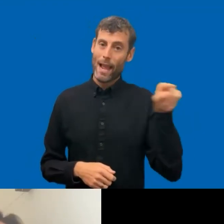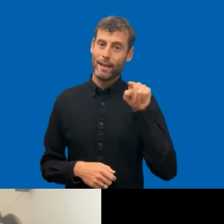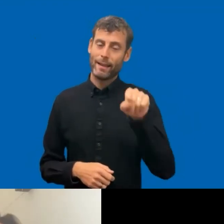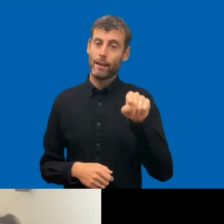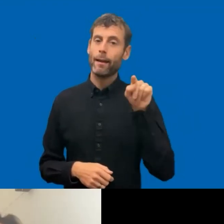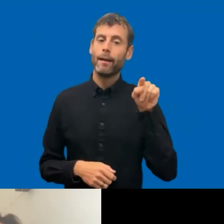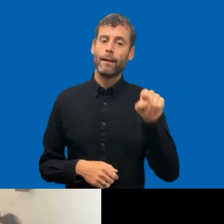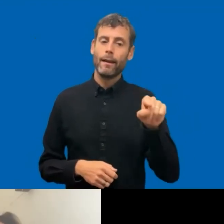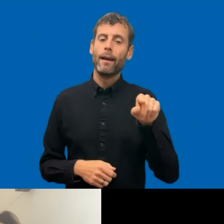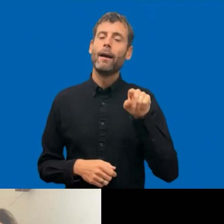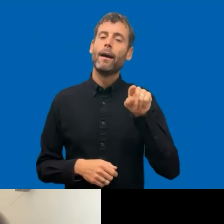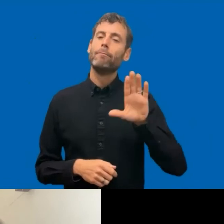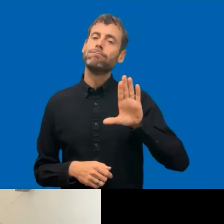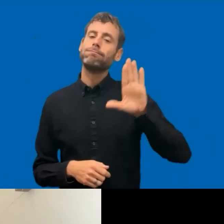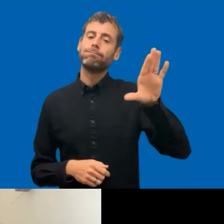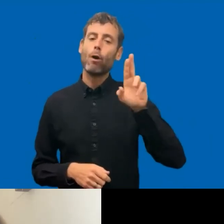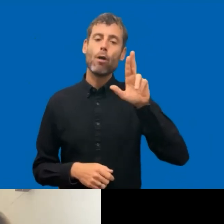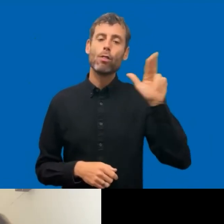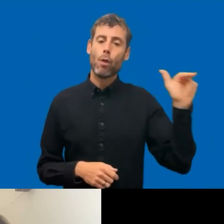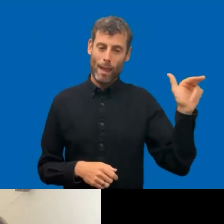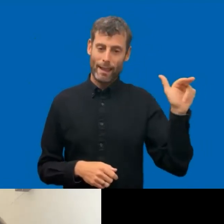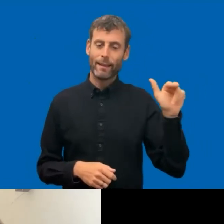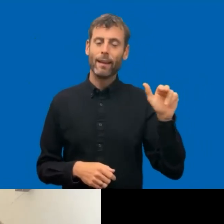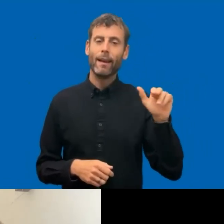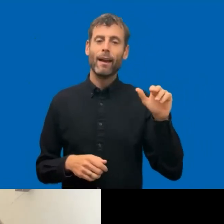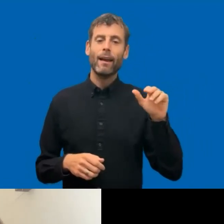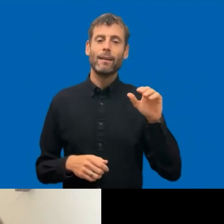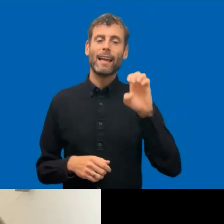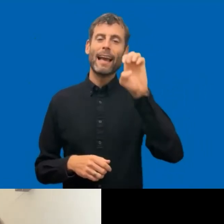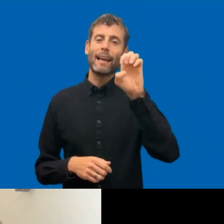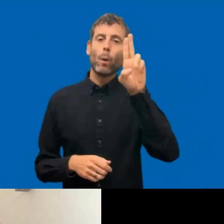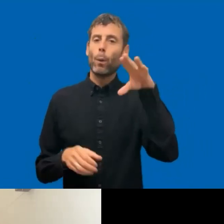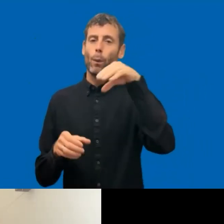on web accessibility or universal design as they prefer to call it since 2010, covering